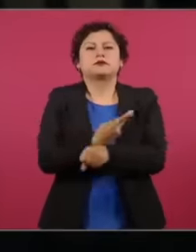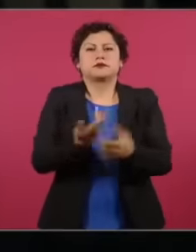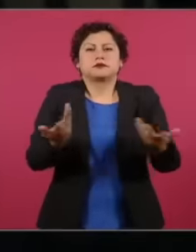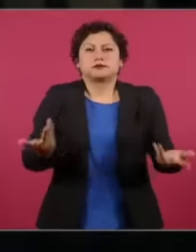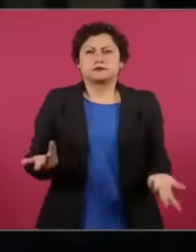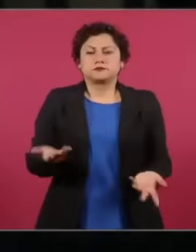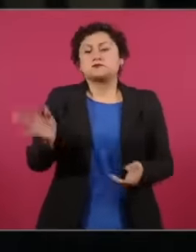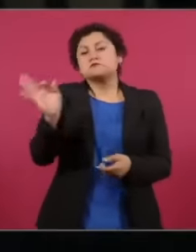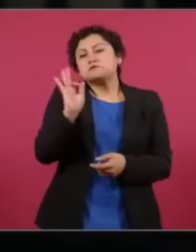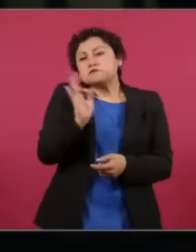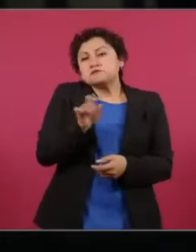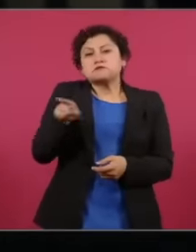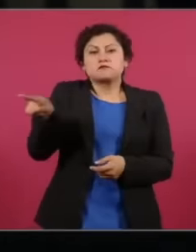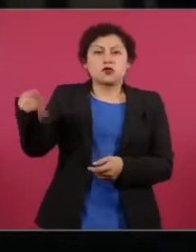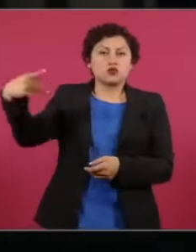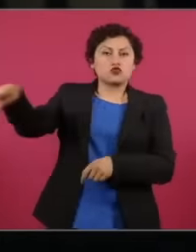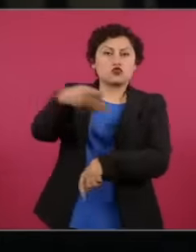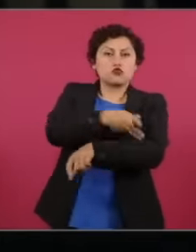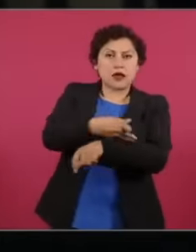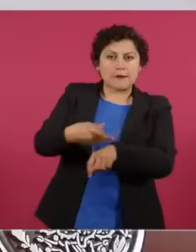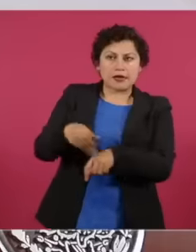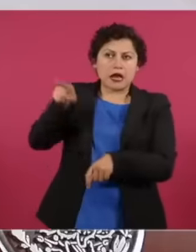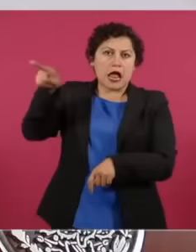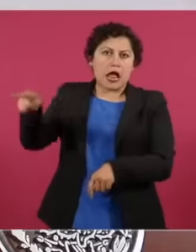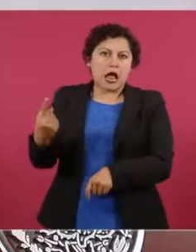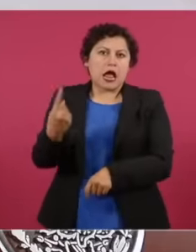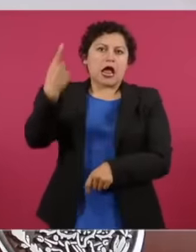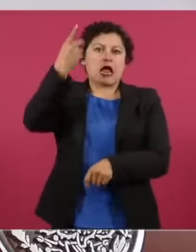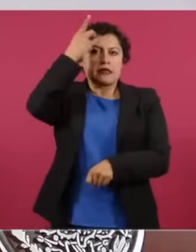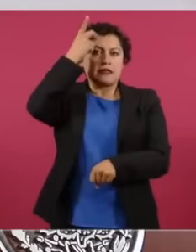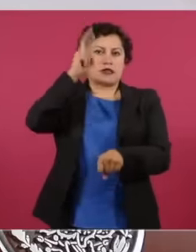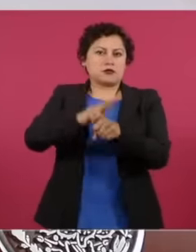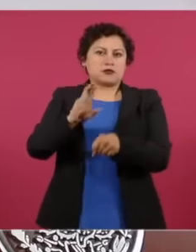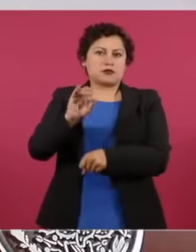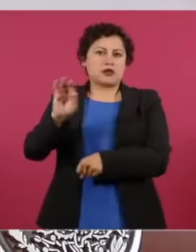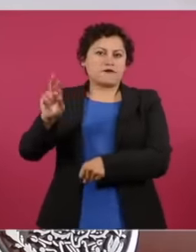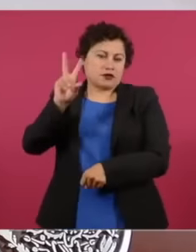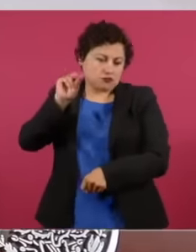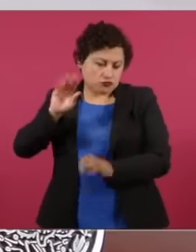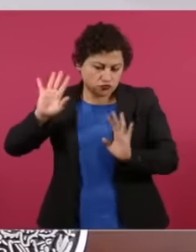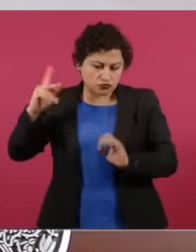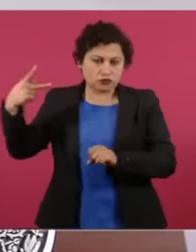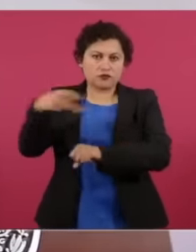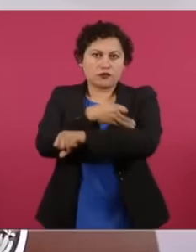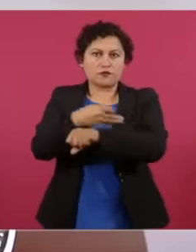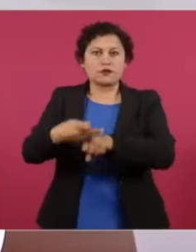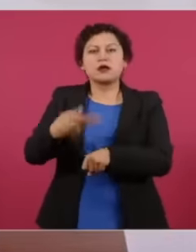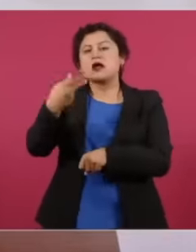director, it is the family because they have benefited from these types of things in addition to contracts, he is going to analyze